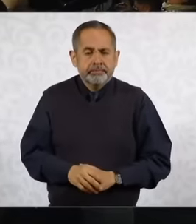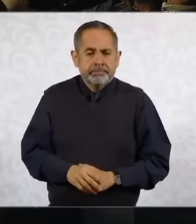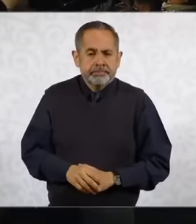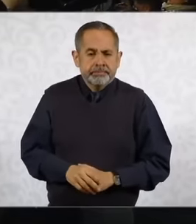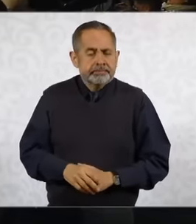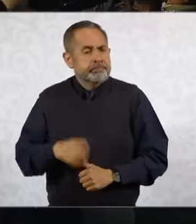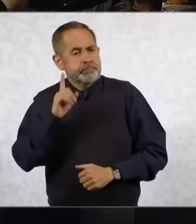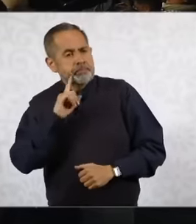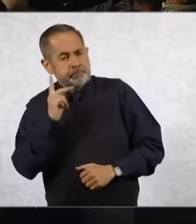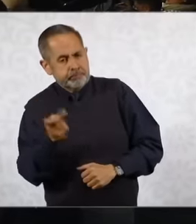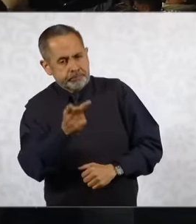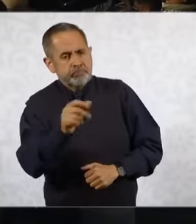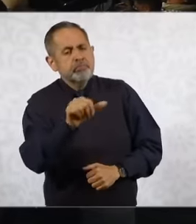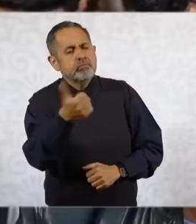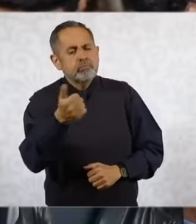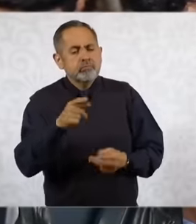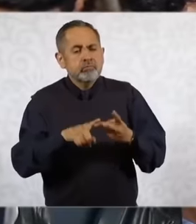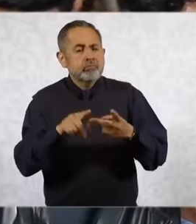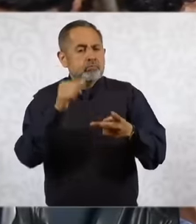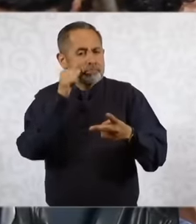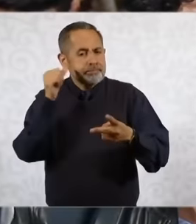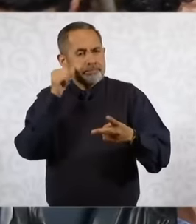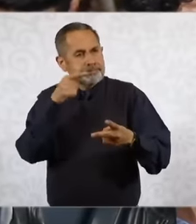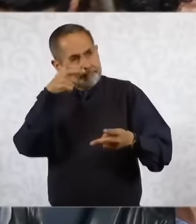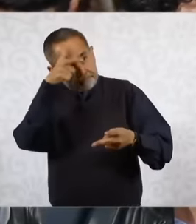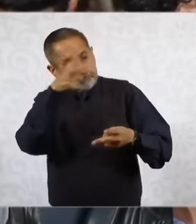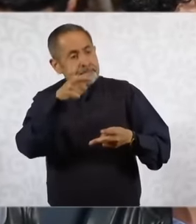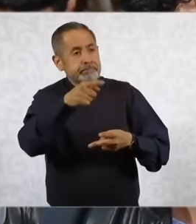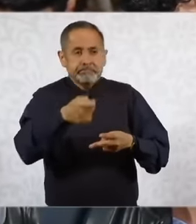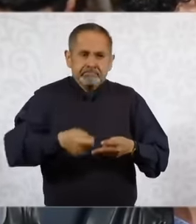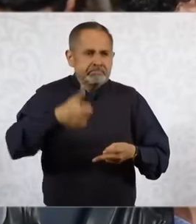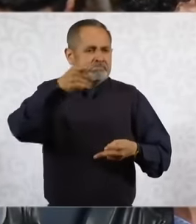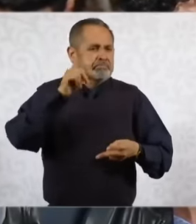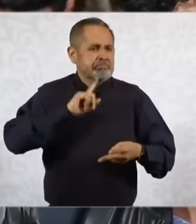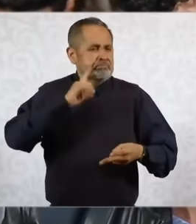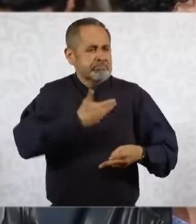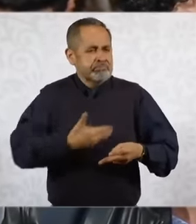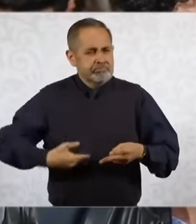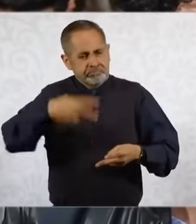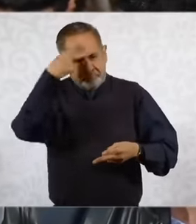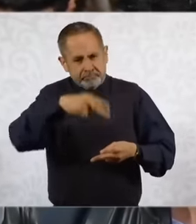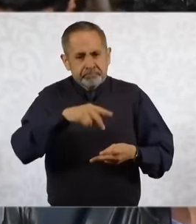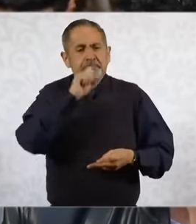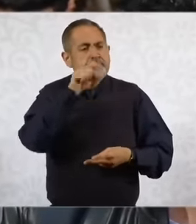yesterday we already saw the first president of Mexico we also saw there in the chamber of deputies to